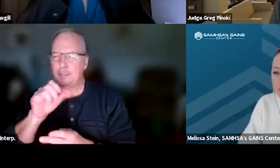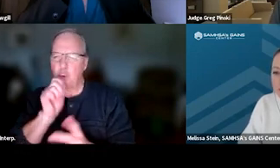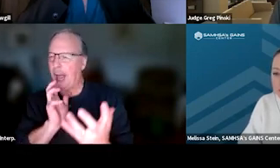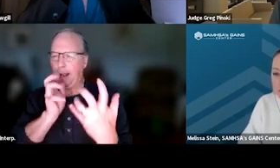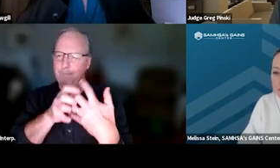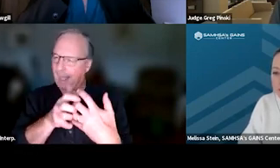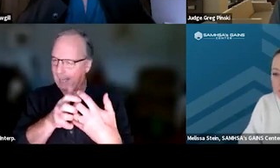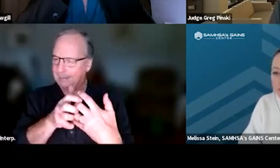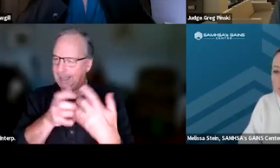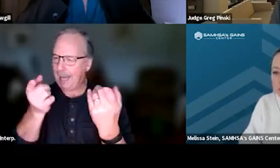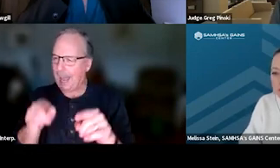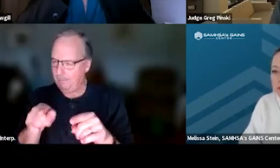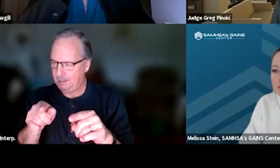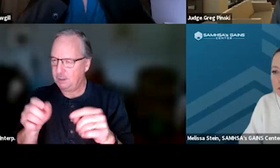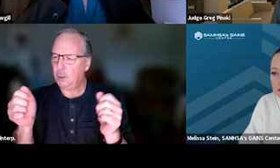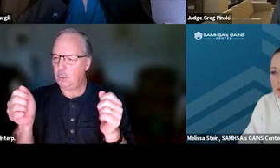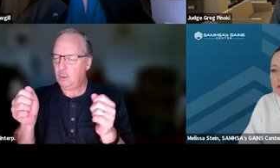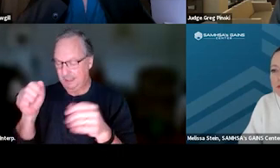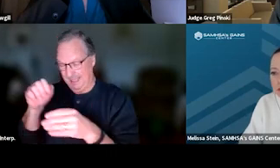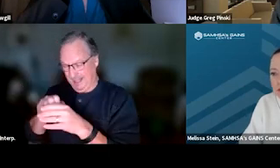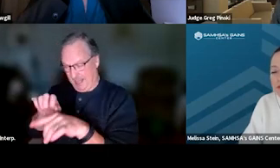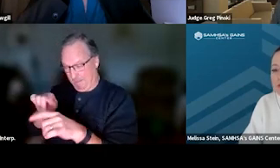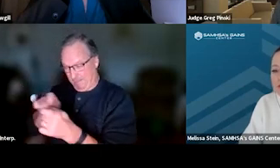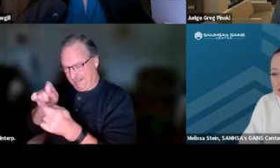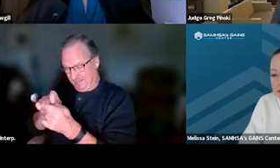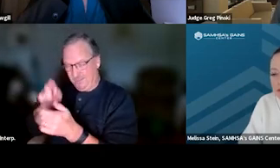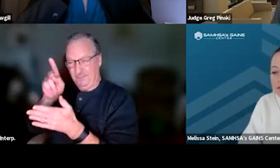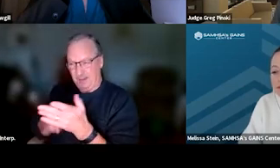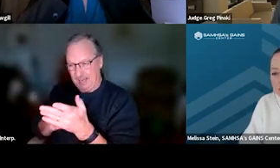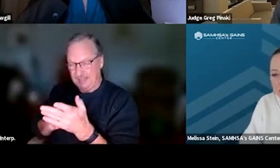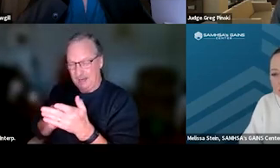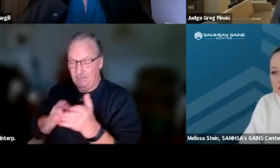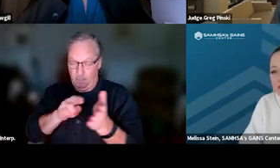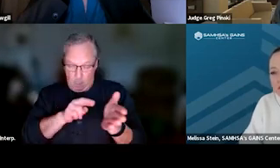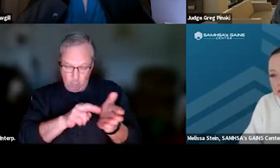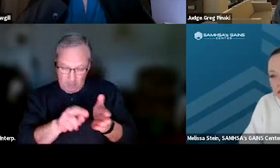that happens within the context of particular phase. From a research standpoint,